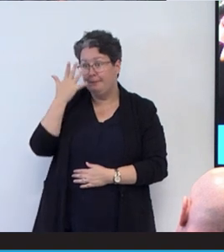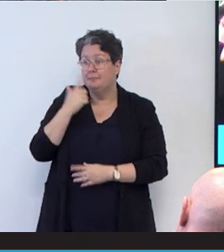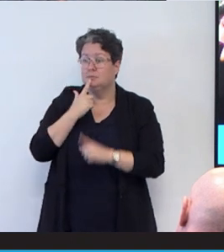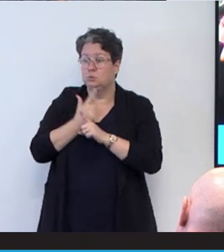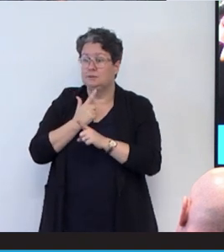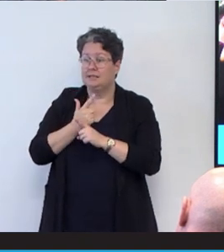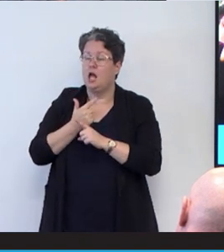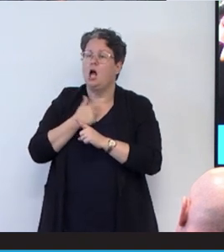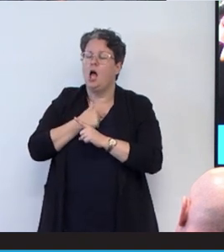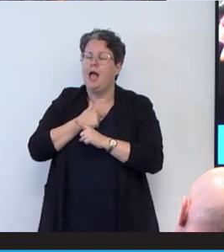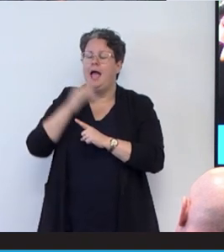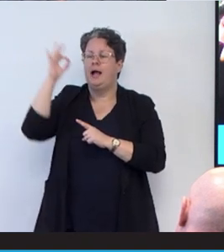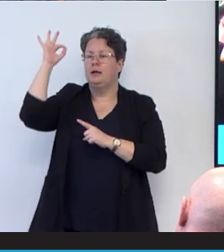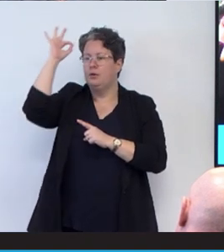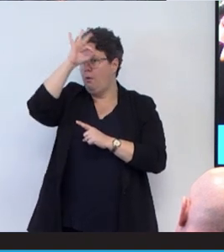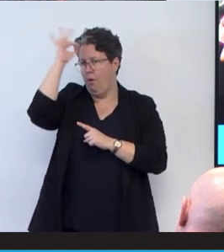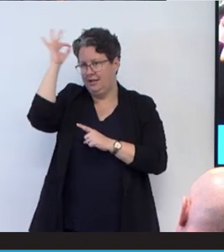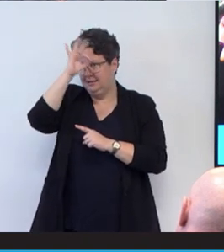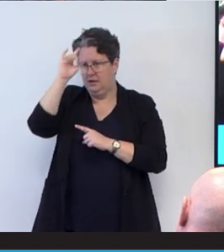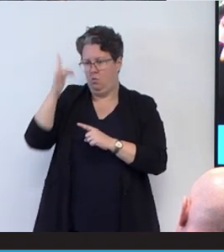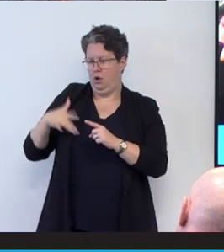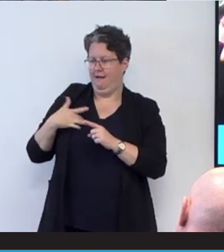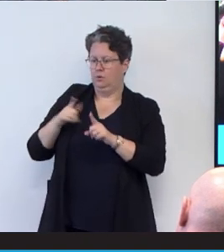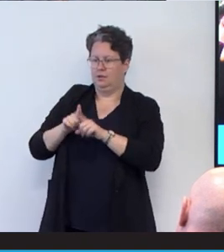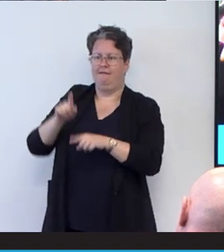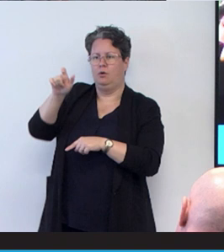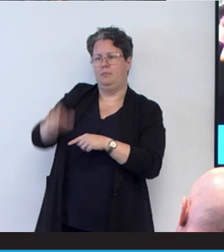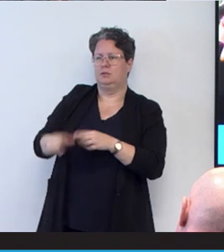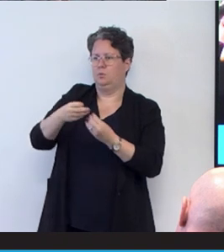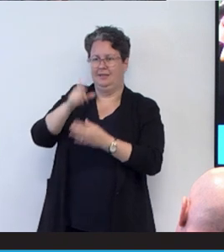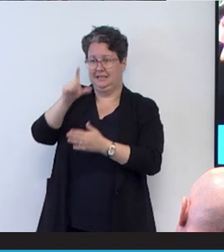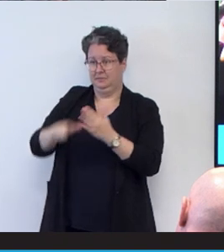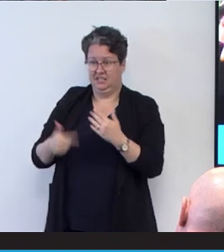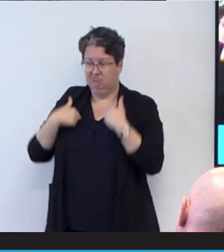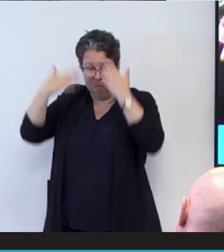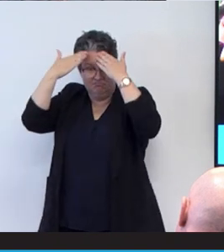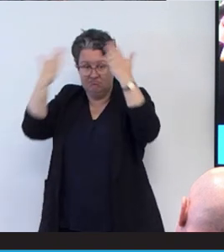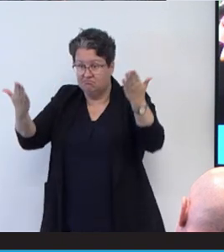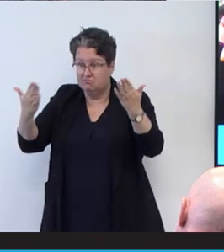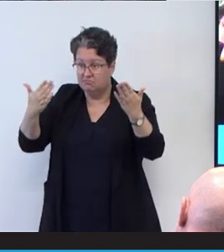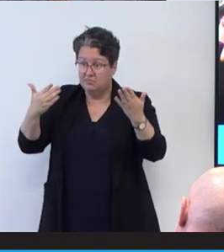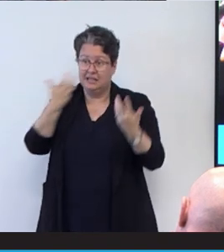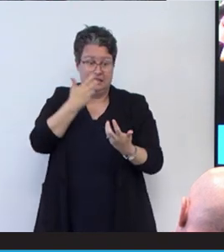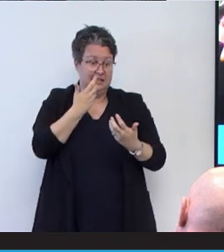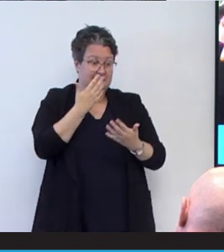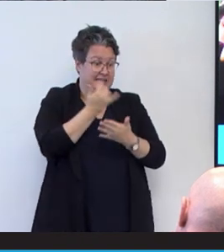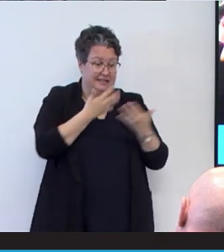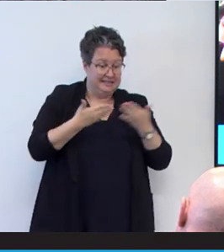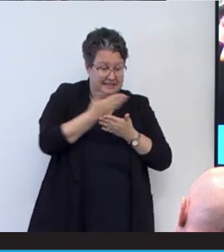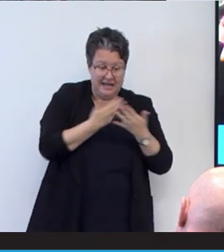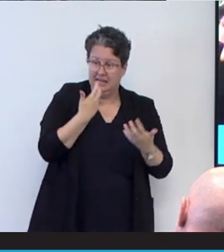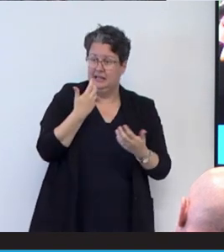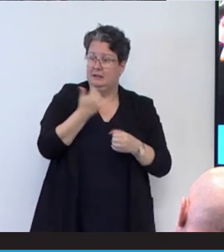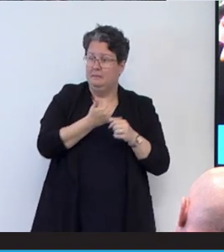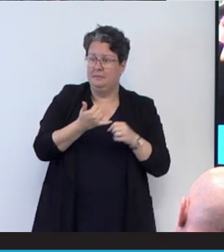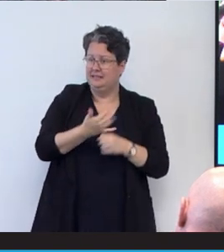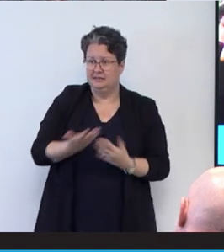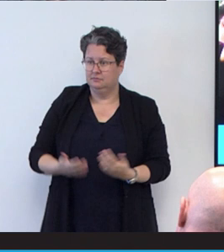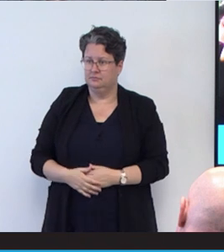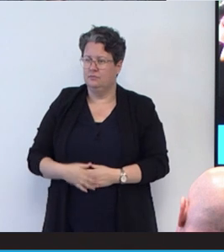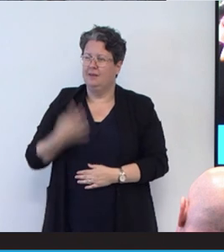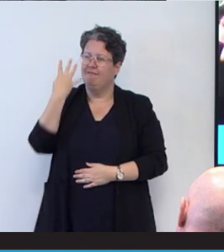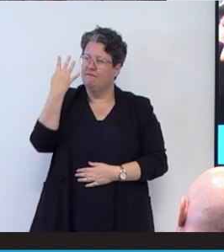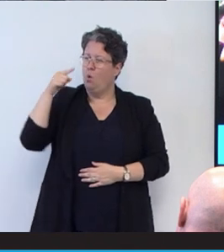had no idea what life was like for a person with disability. We have 4.4 million people or one in